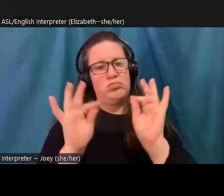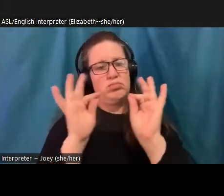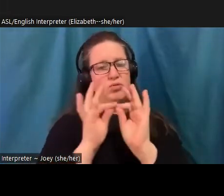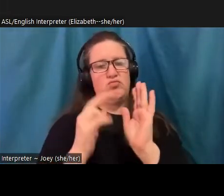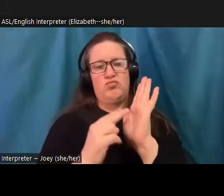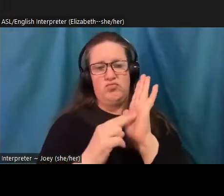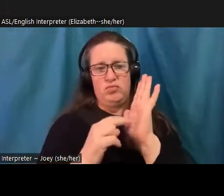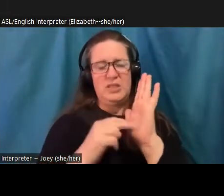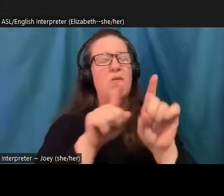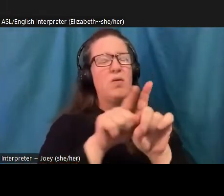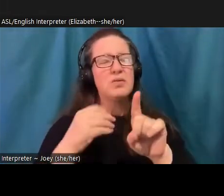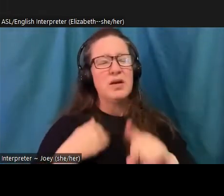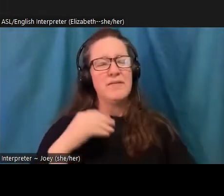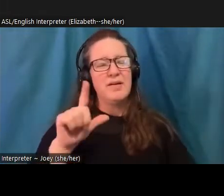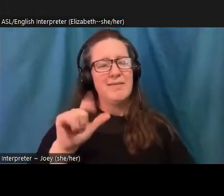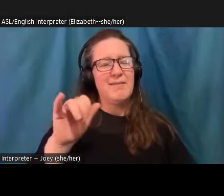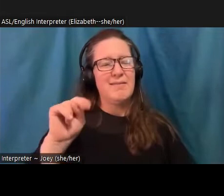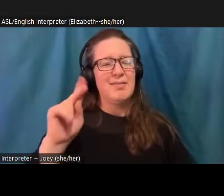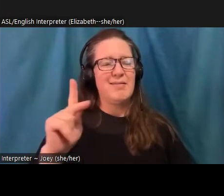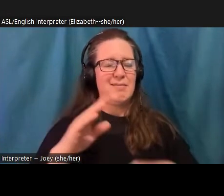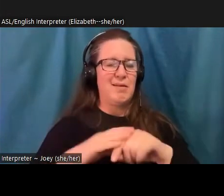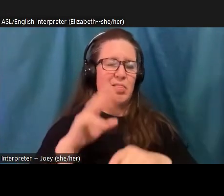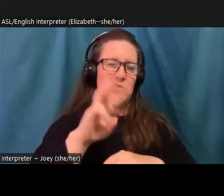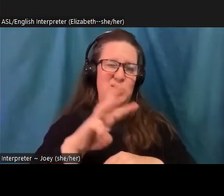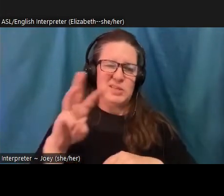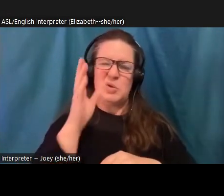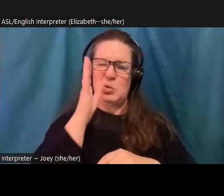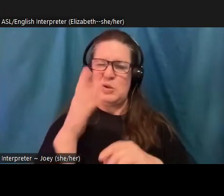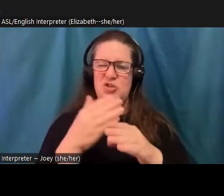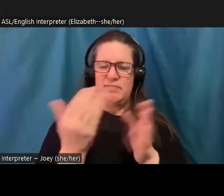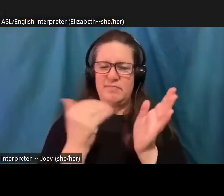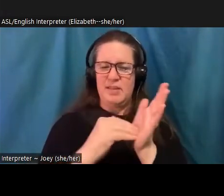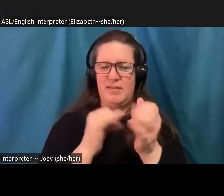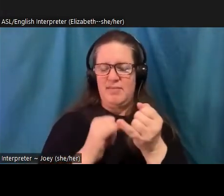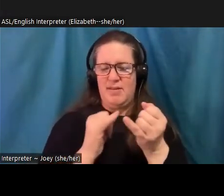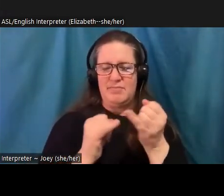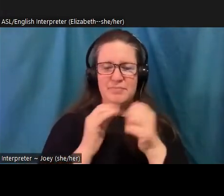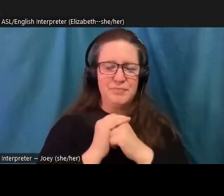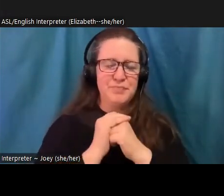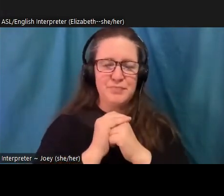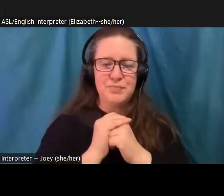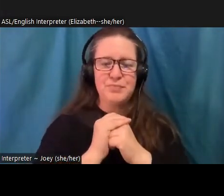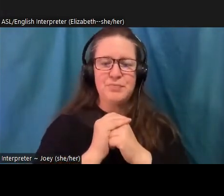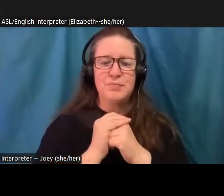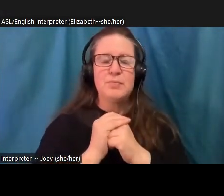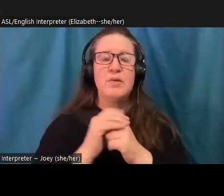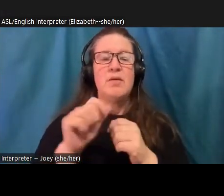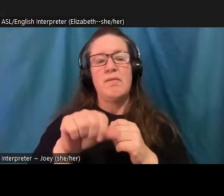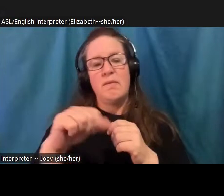it on the resources page of my website. I'll share that again at the end. Another area of research that's rapidly growing